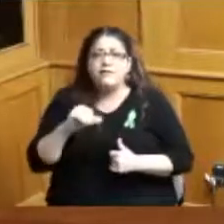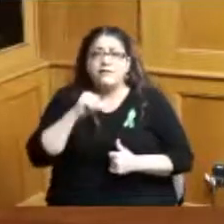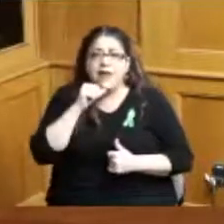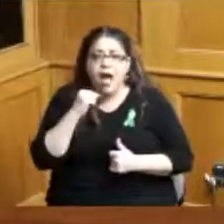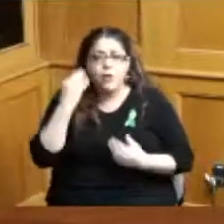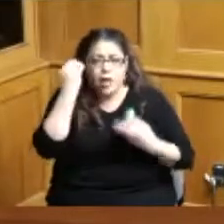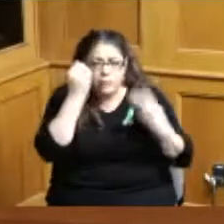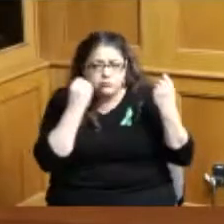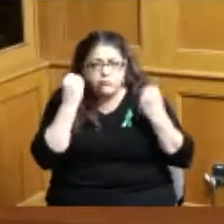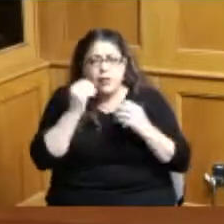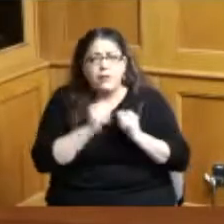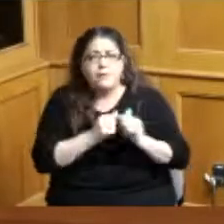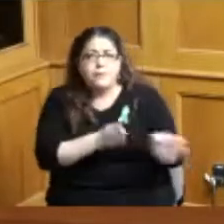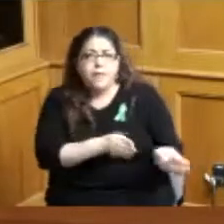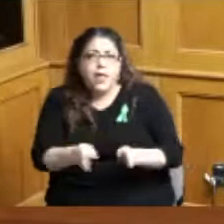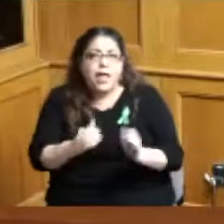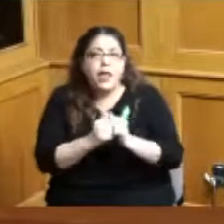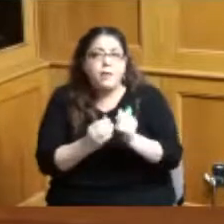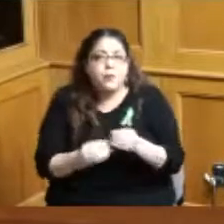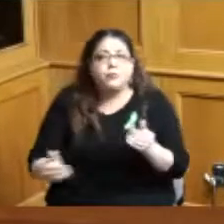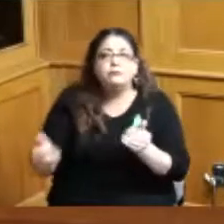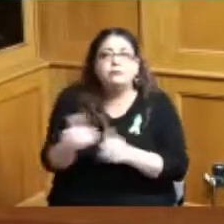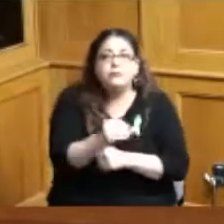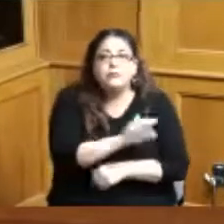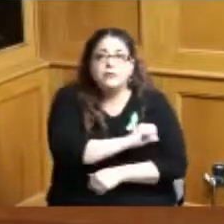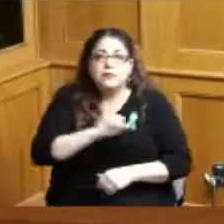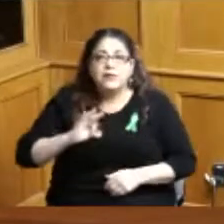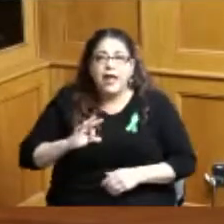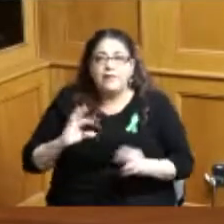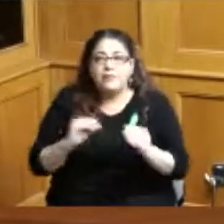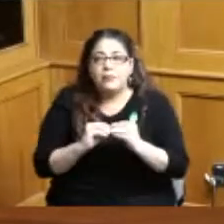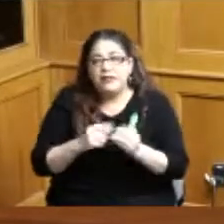further maybe we can have that as part of a staff meeting discussion here in the in the near future